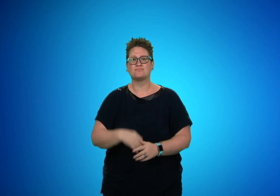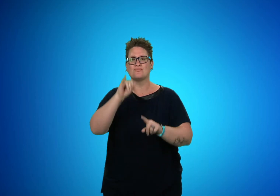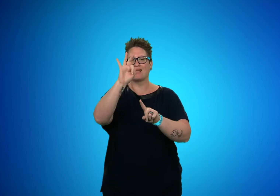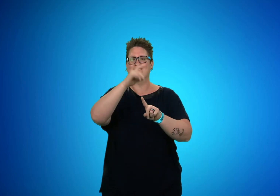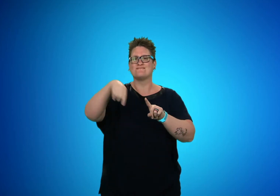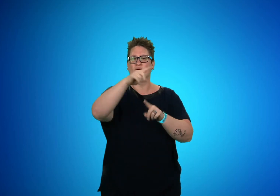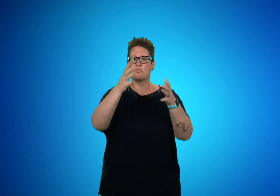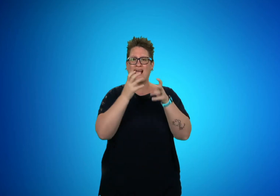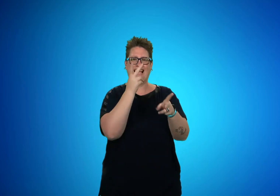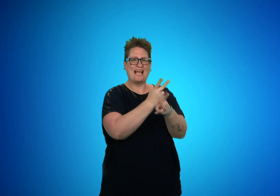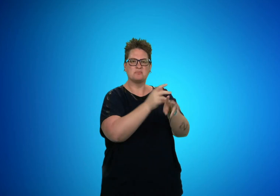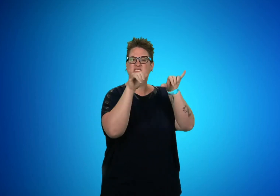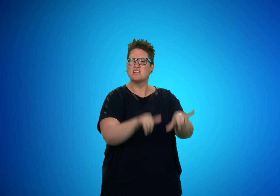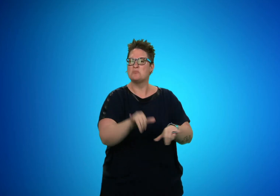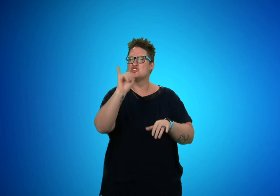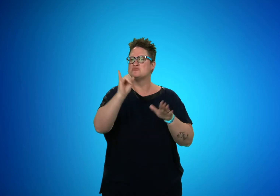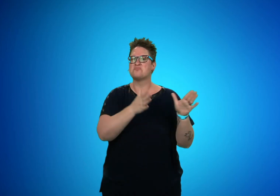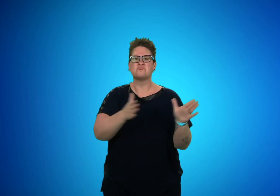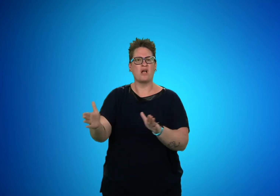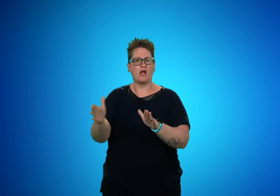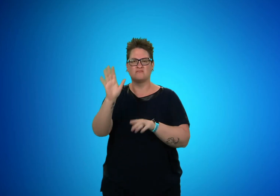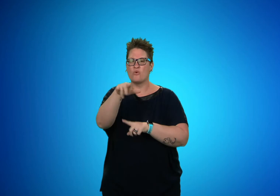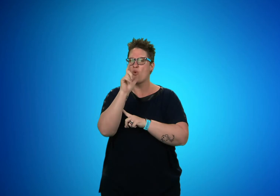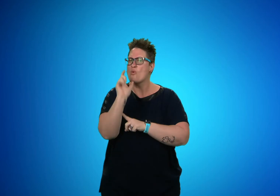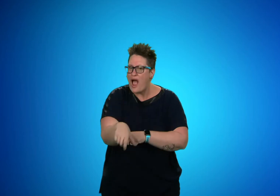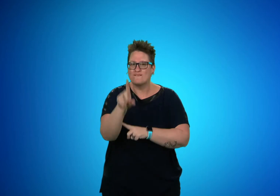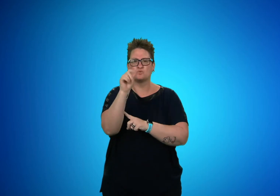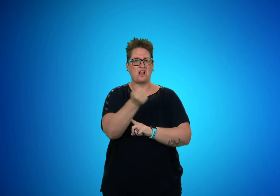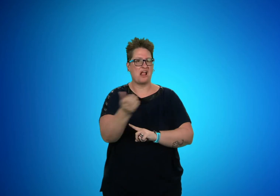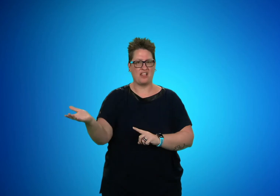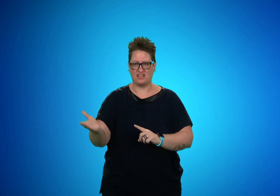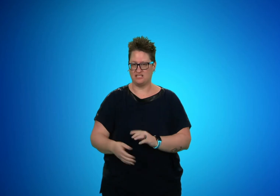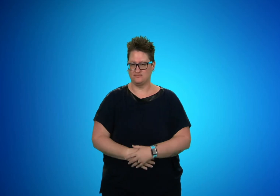If you want to keep the same insurance plan, there is nothing you need to do.